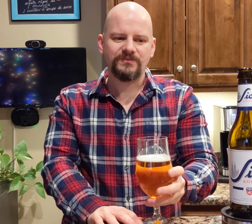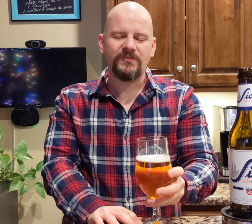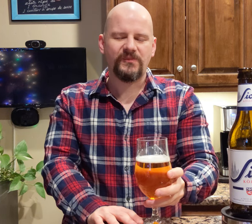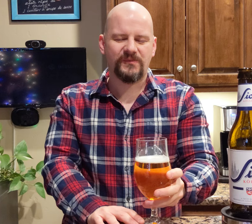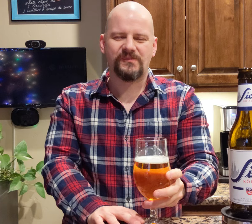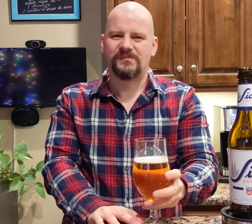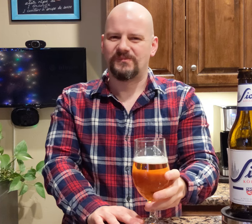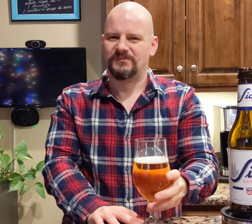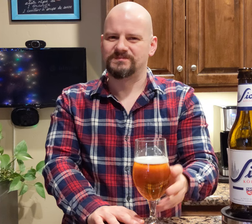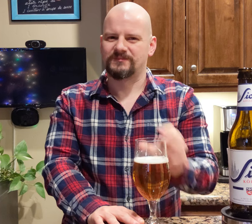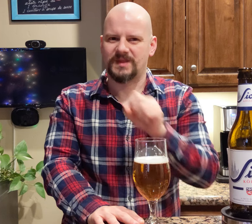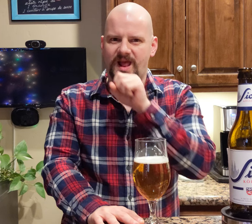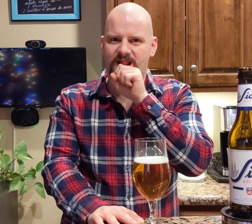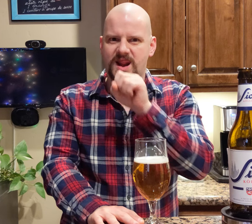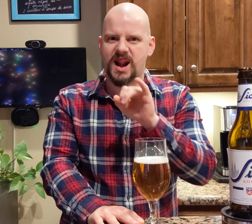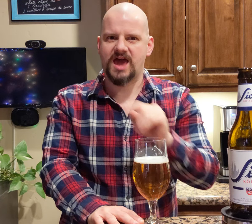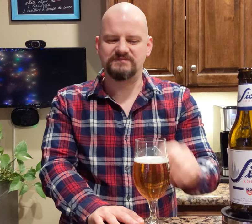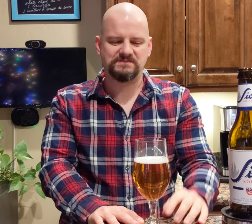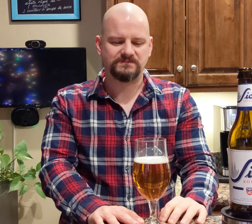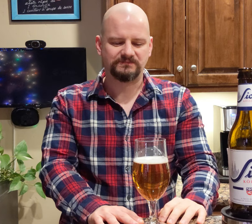Mmm, I love it.